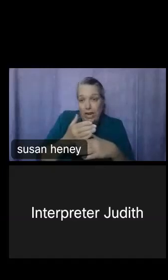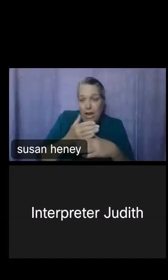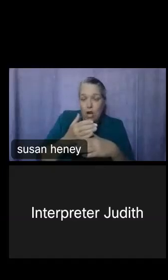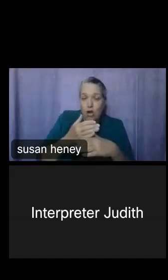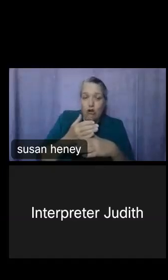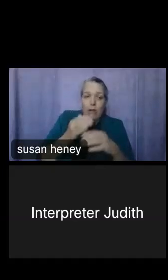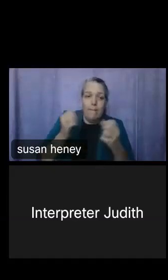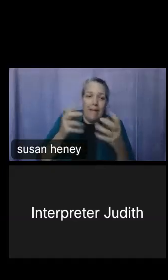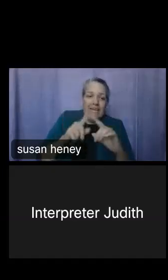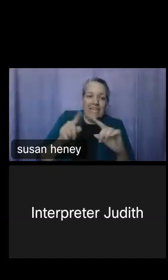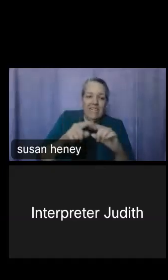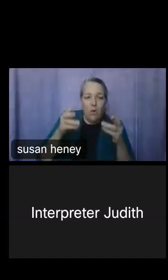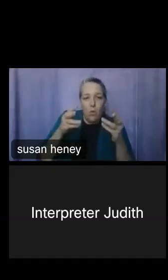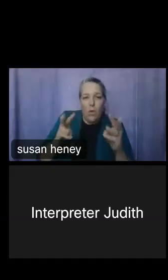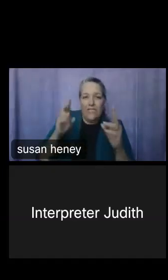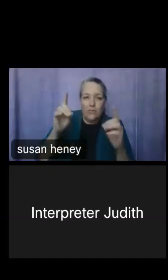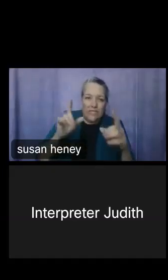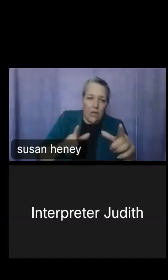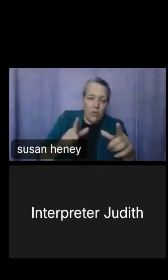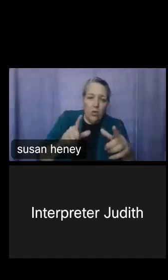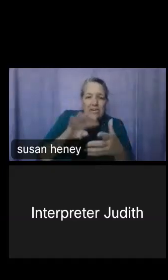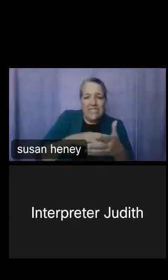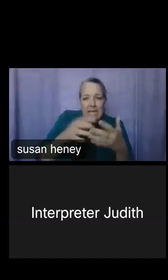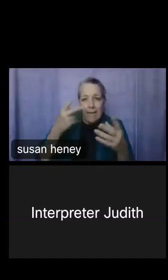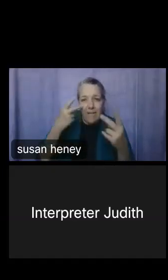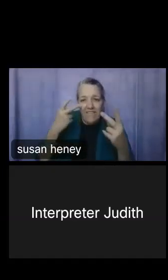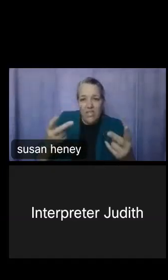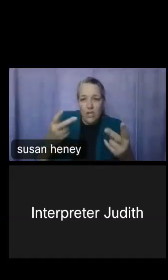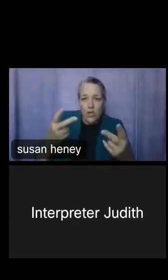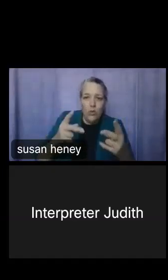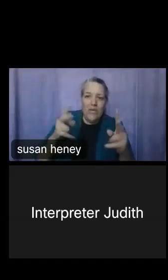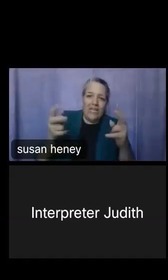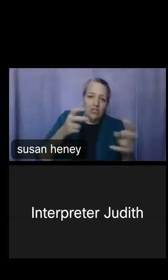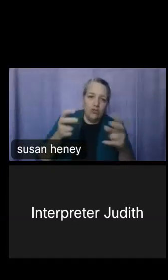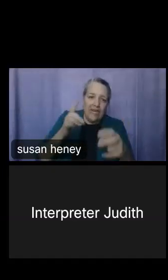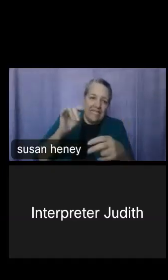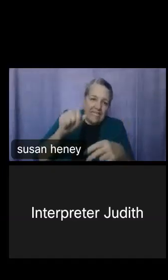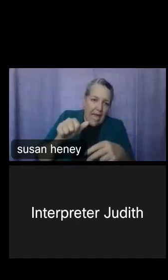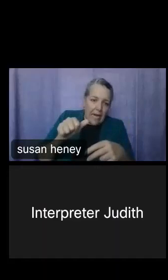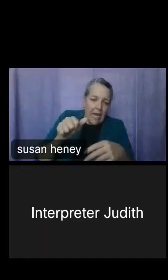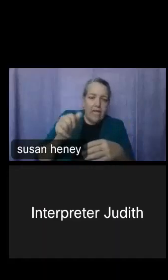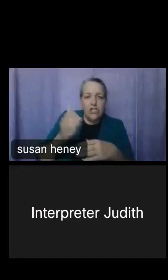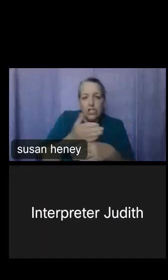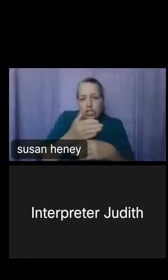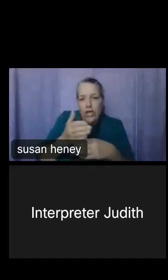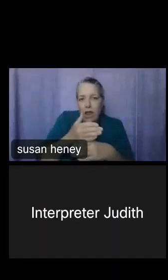of downloading a table view, extracting the raw data, sharing as well, and also opening